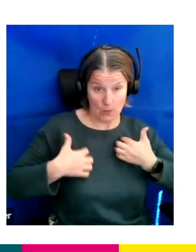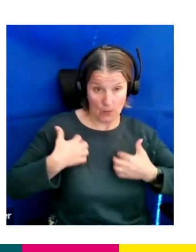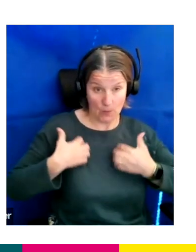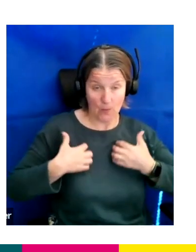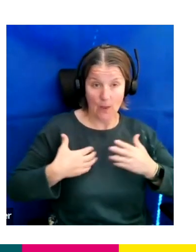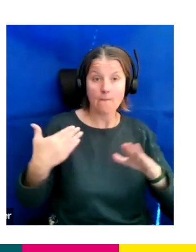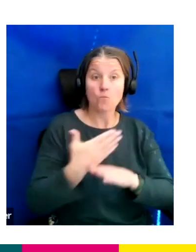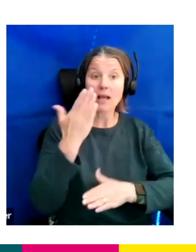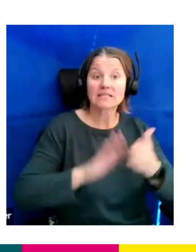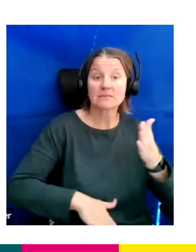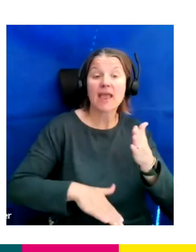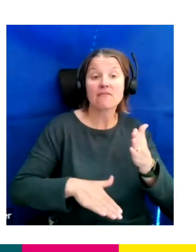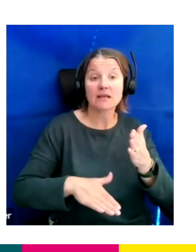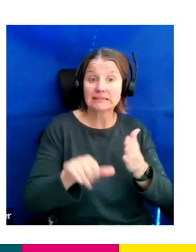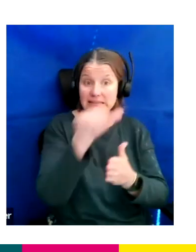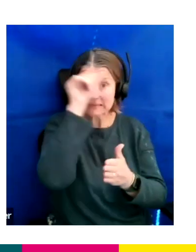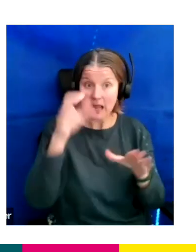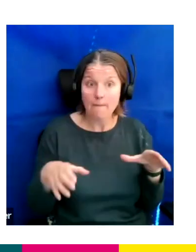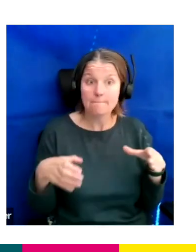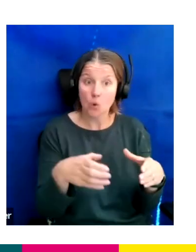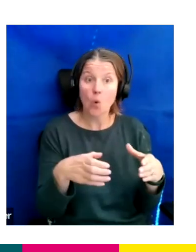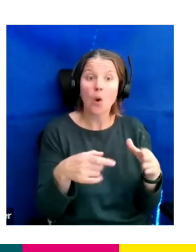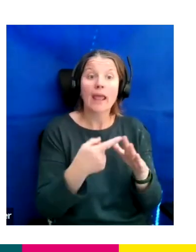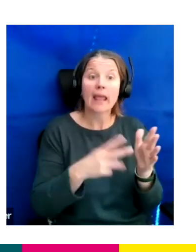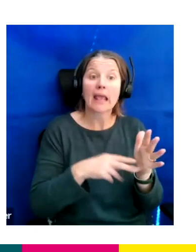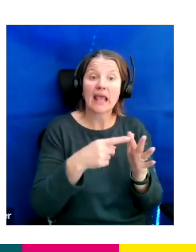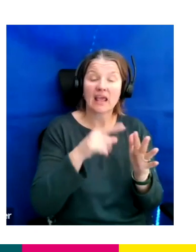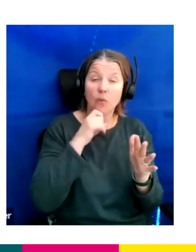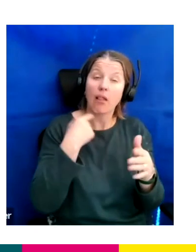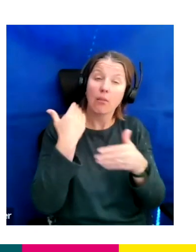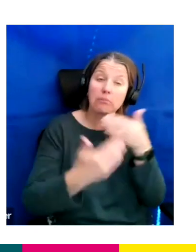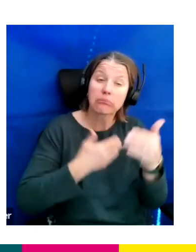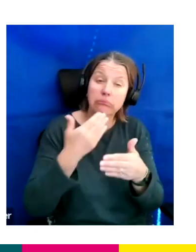talent pool, which Eve will probably go on to talk about a little bit in a moment.